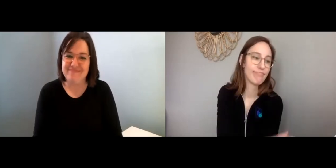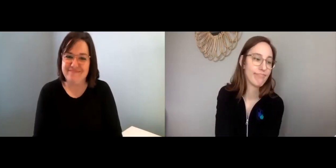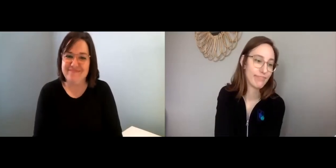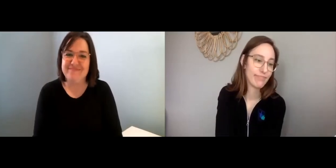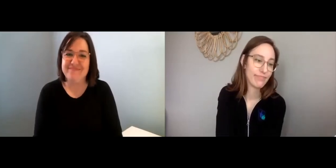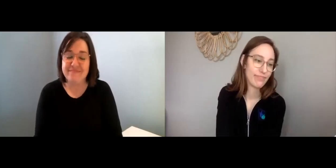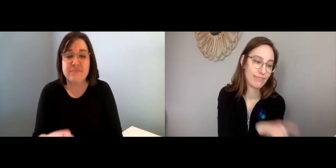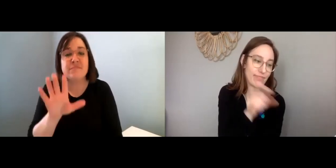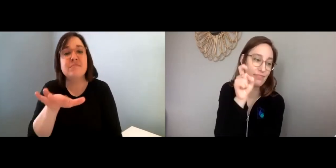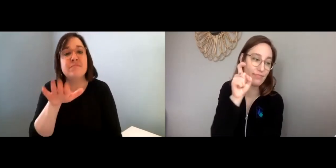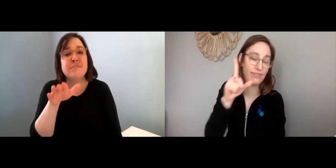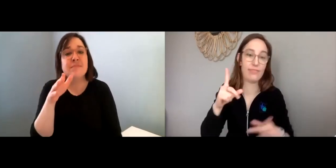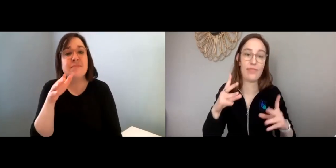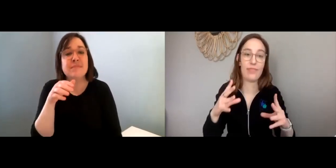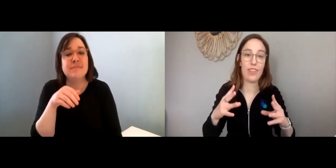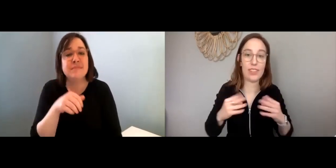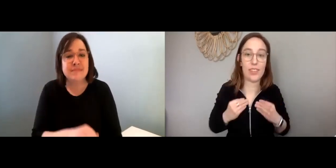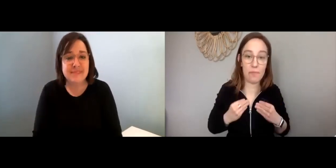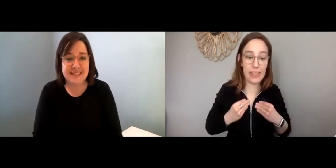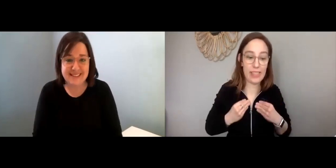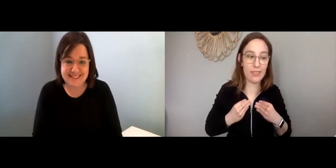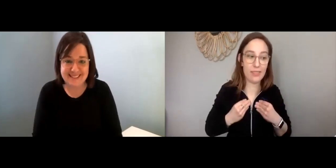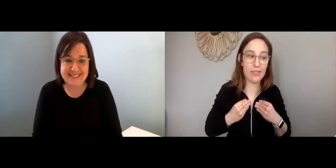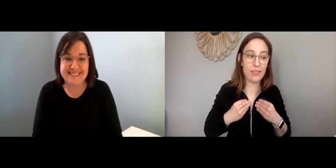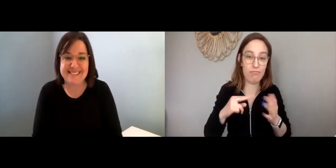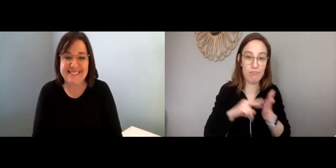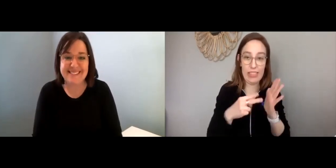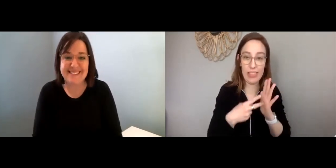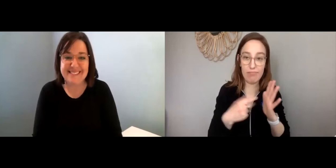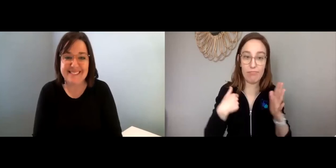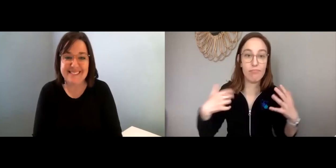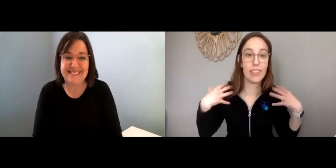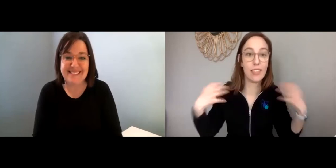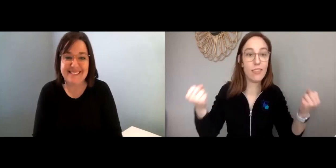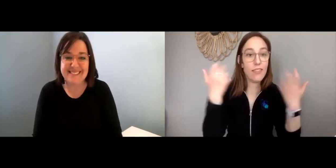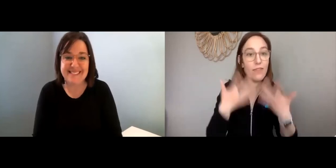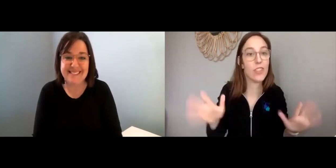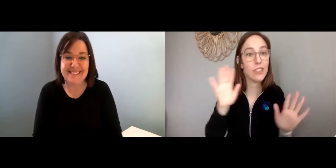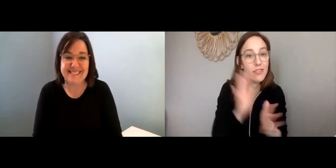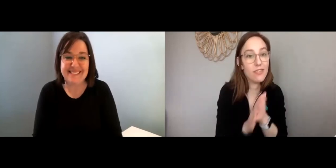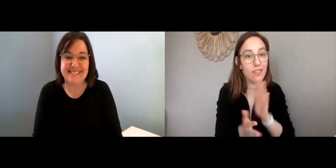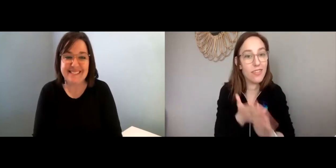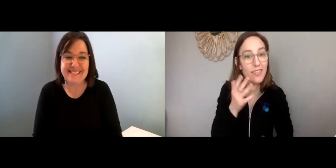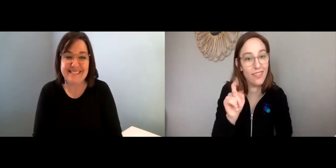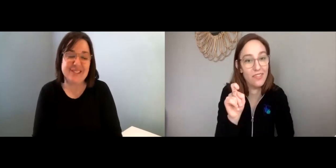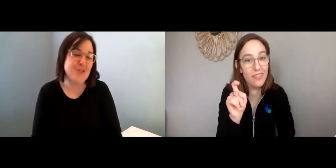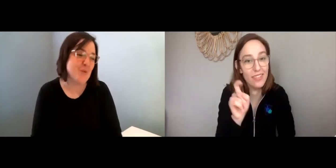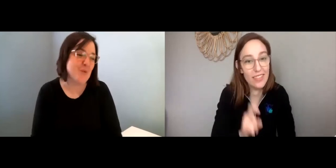So if you reach the acceptance stage, does that mean your "healing" is done?